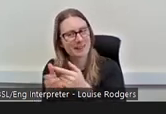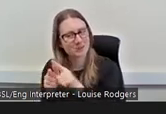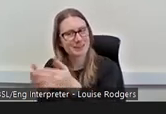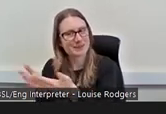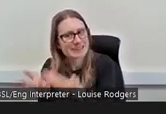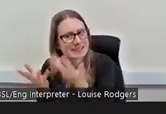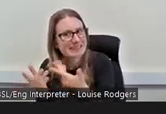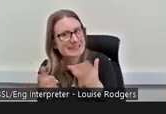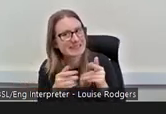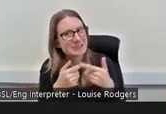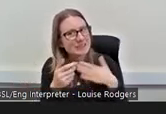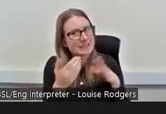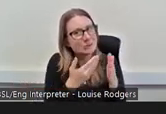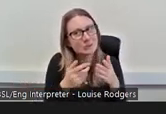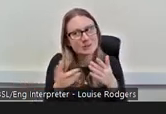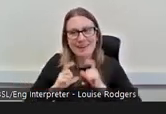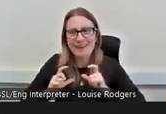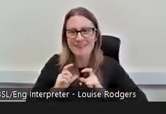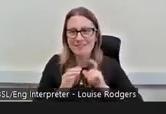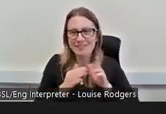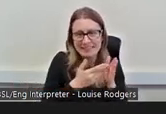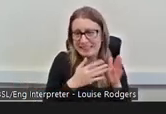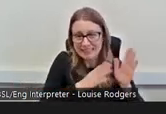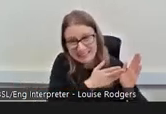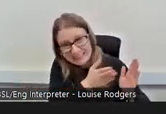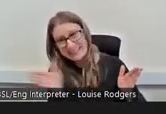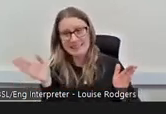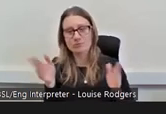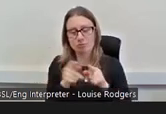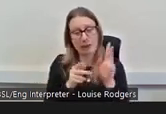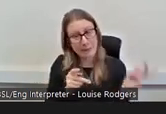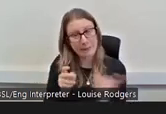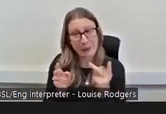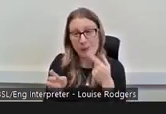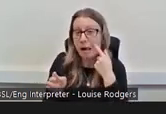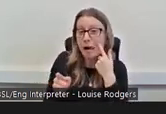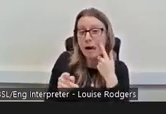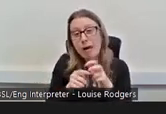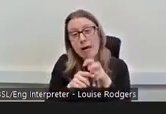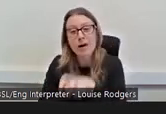getting your comfort zone, take a leap of faith, you've got the right skills, the right knowledge,